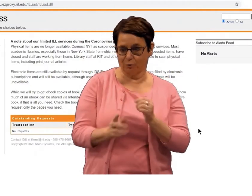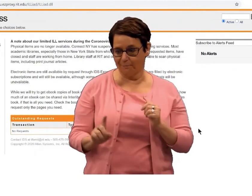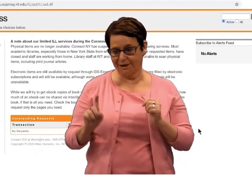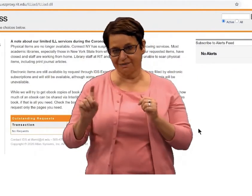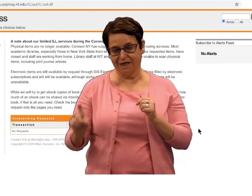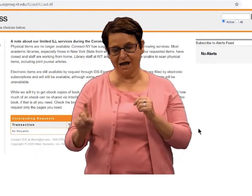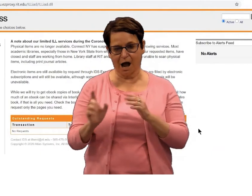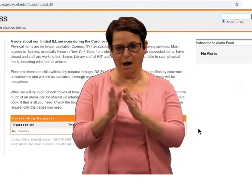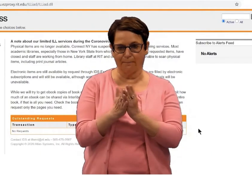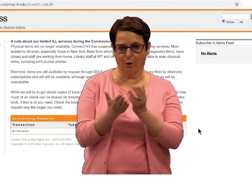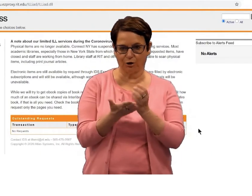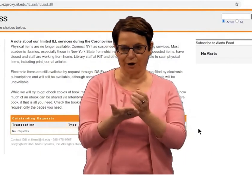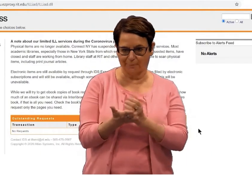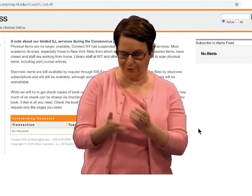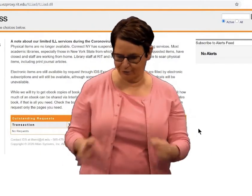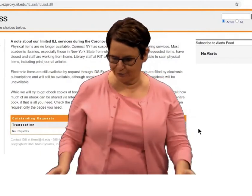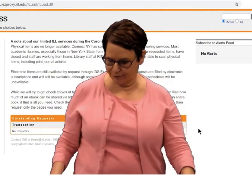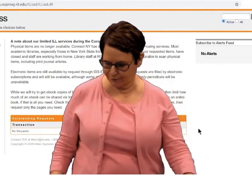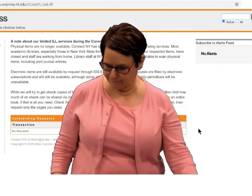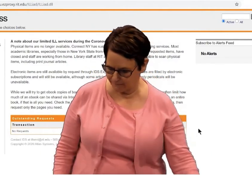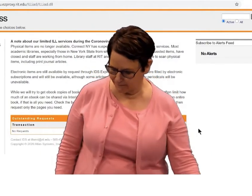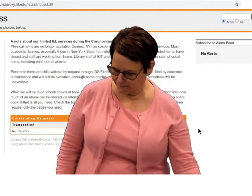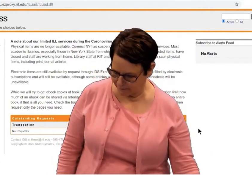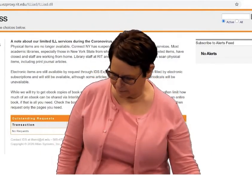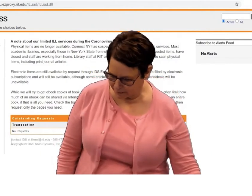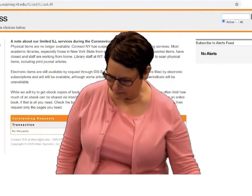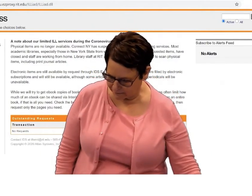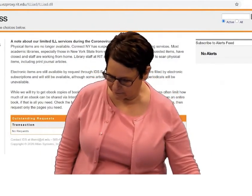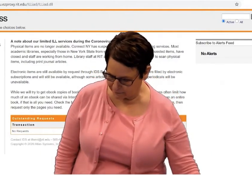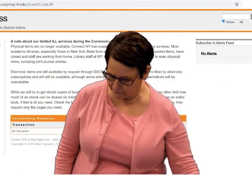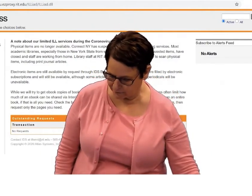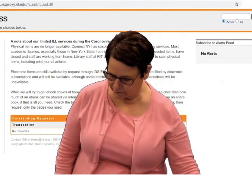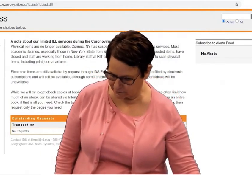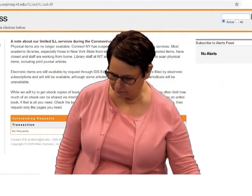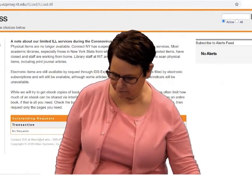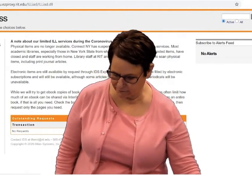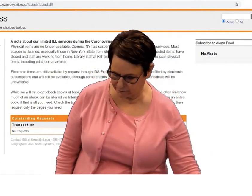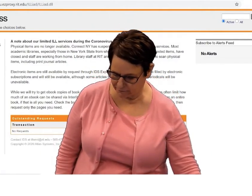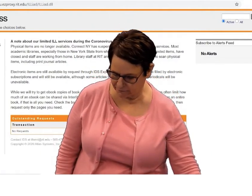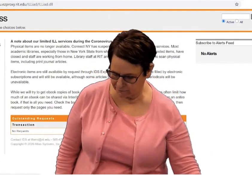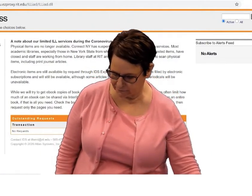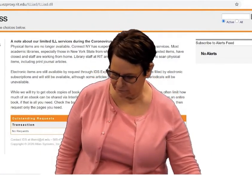This is a book chapter. I will click on Book Chapter in the left column.